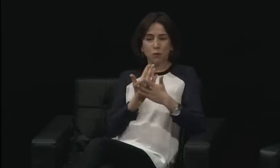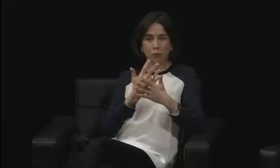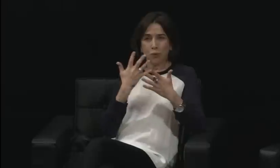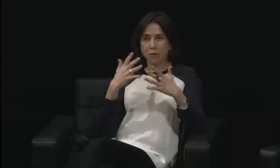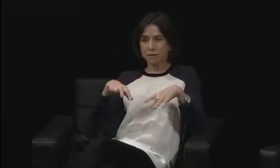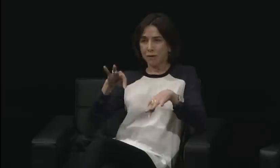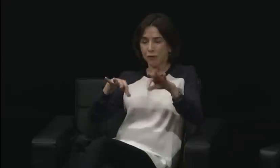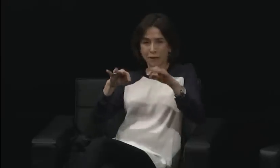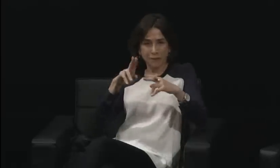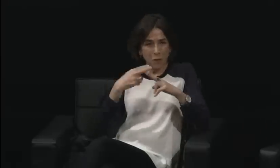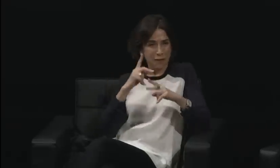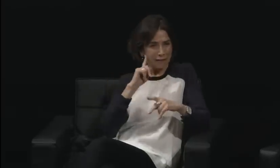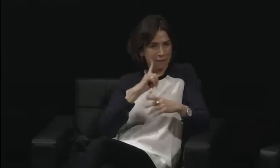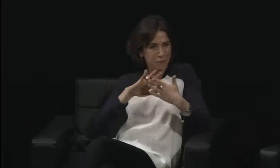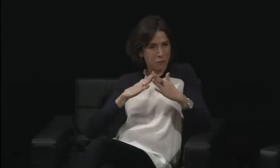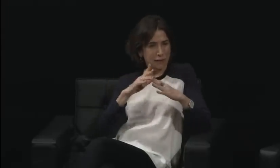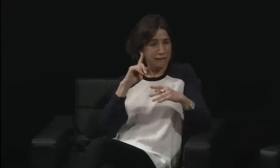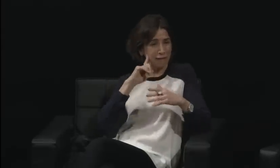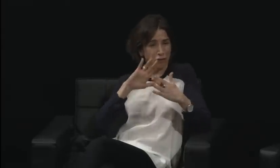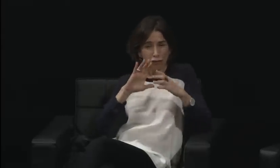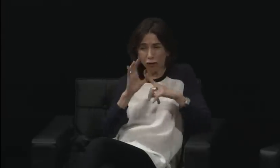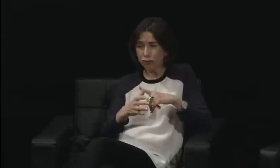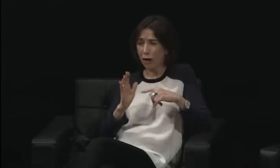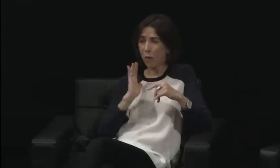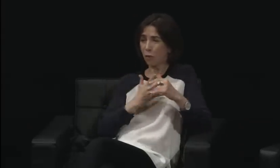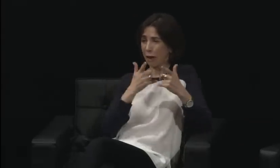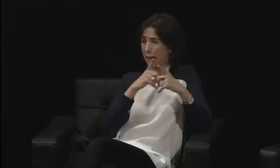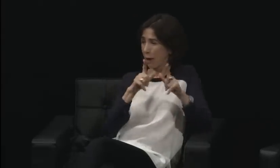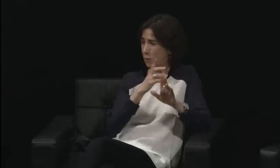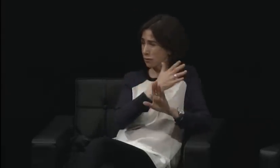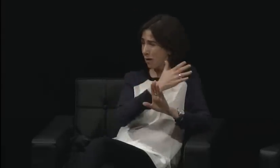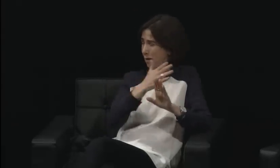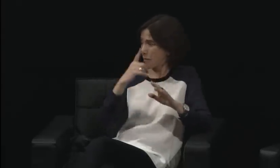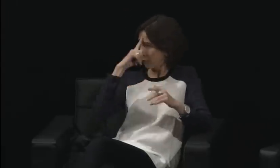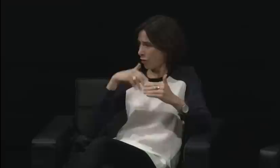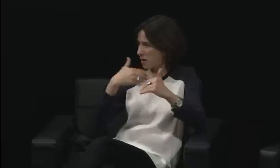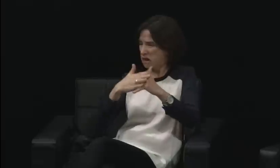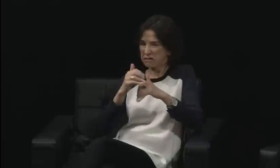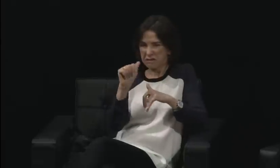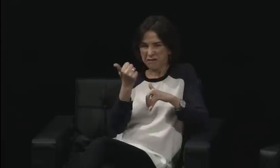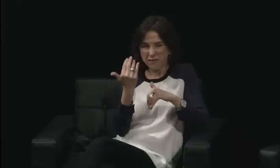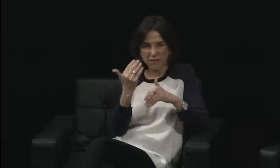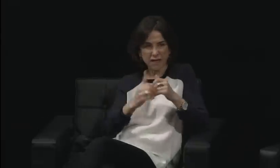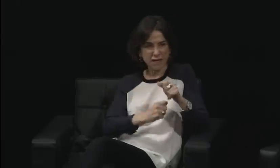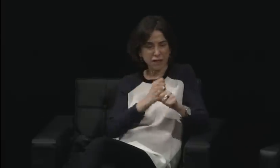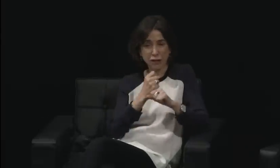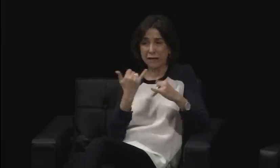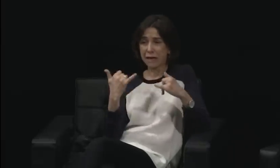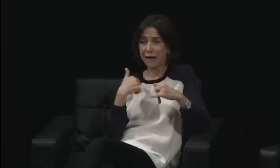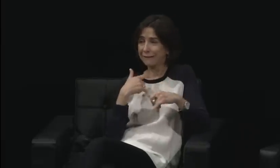Are we just carrying the banner? What are we doing?